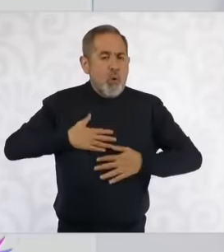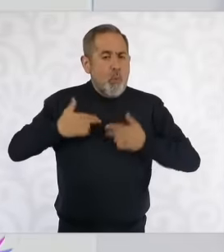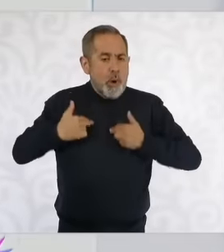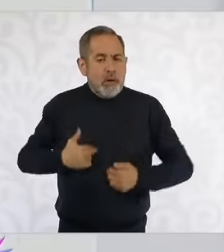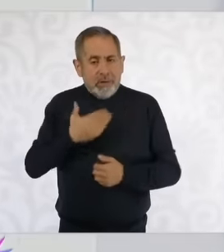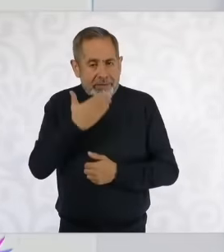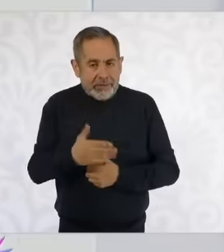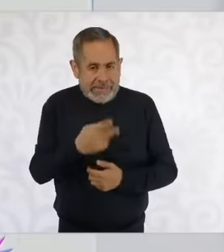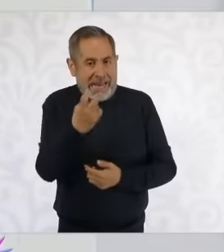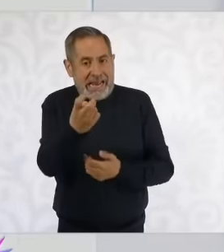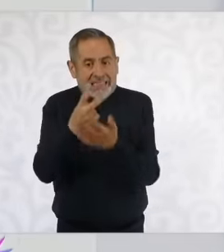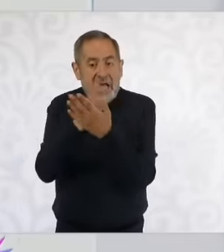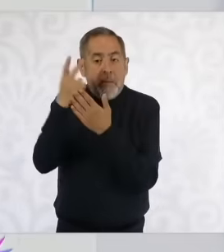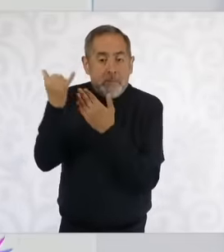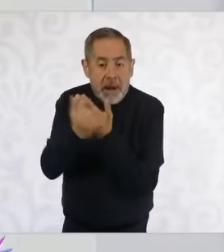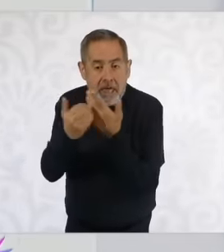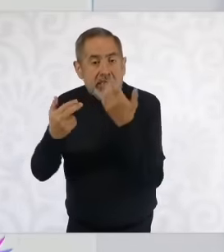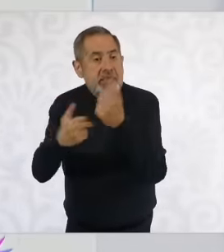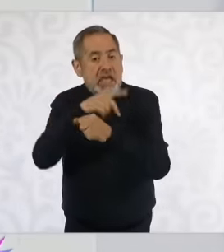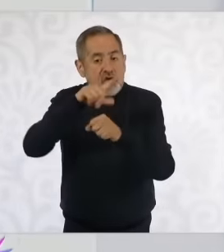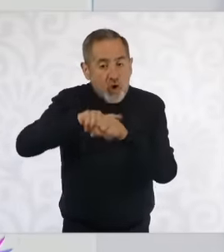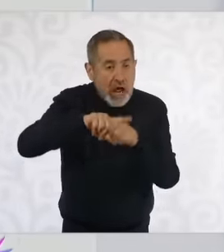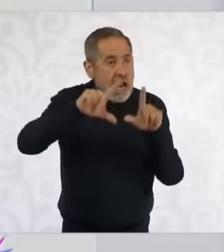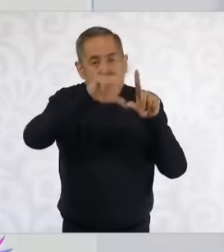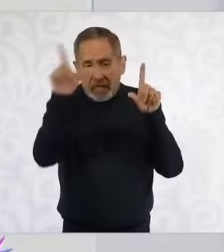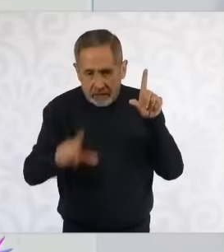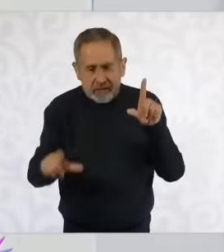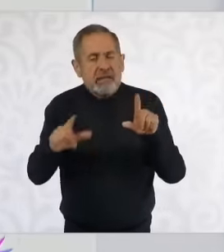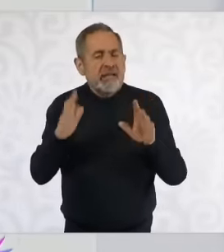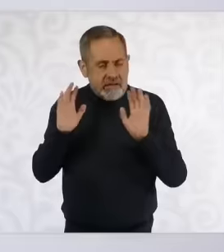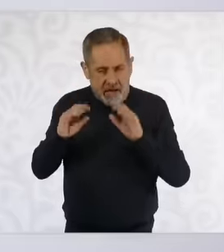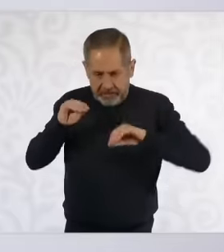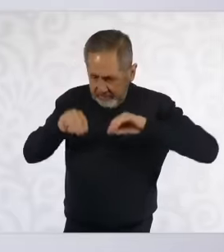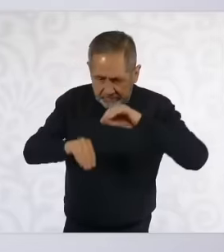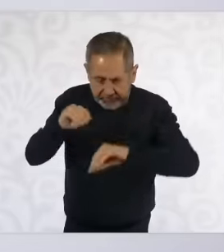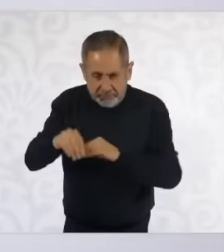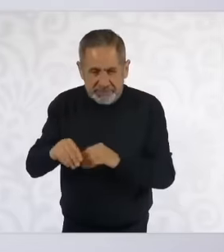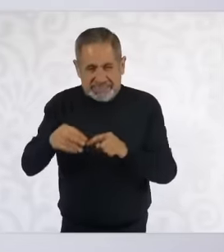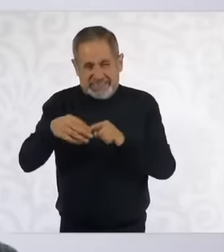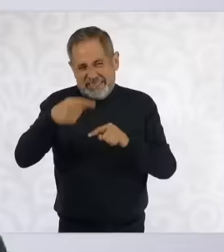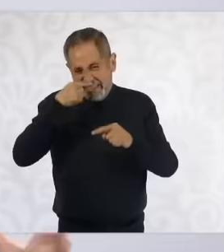national water plan project that we are developing and that at the end of the month we are going to have a